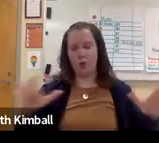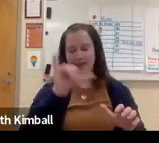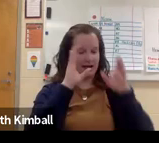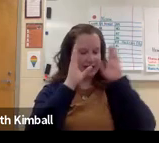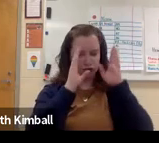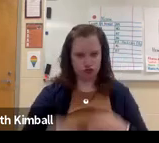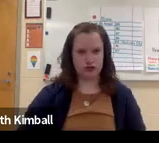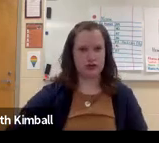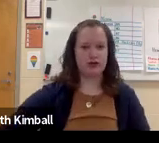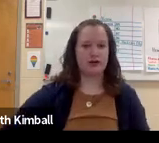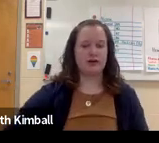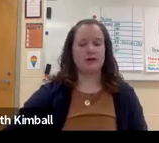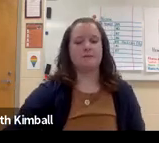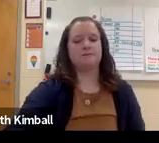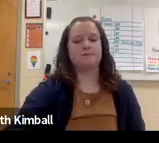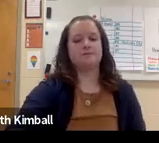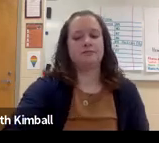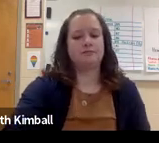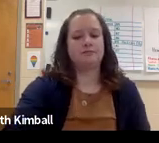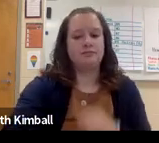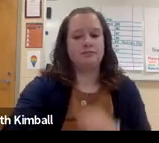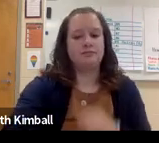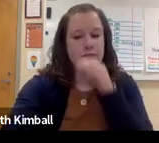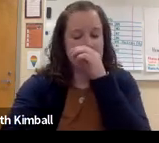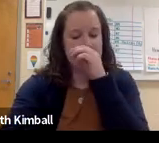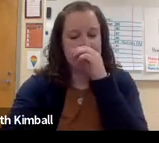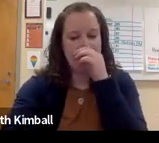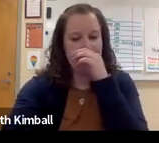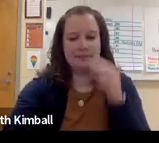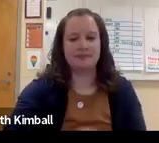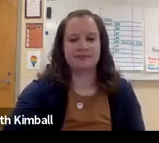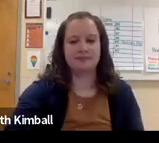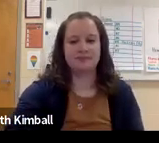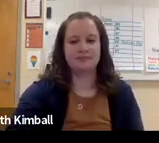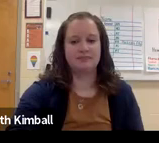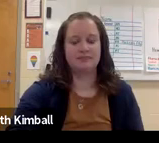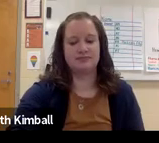I don't want someone to say this is my deaf friend and be seeking attention.